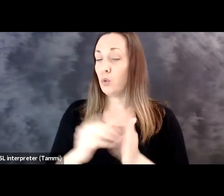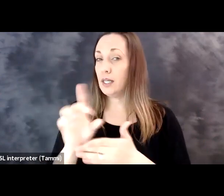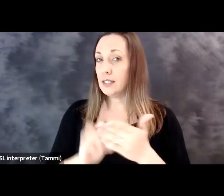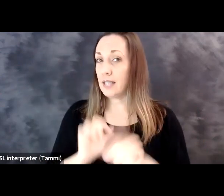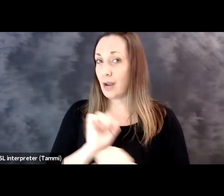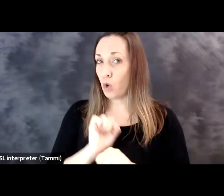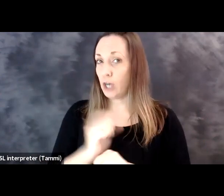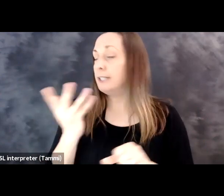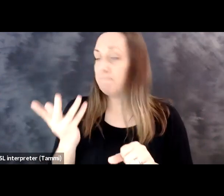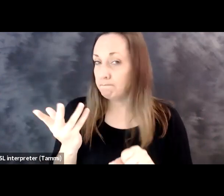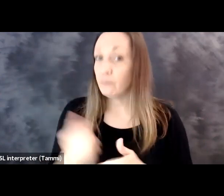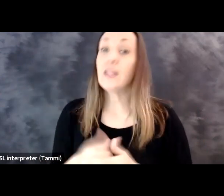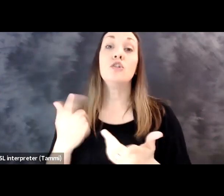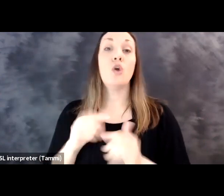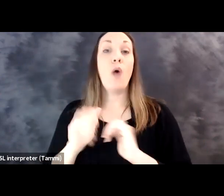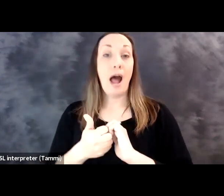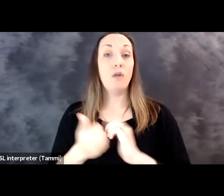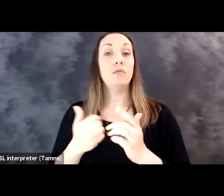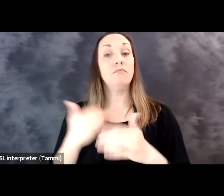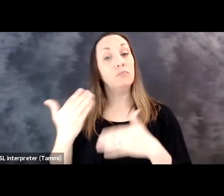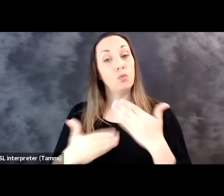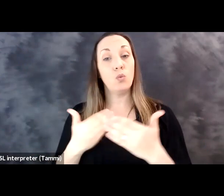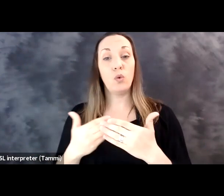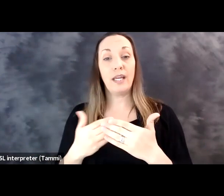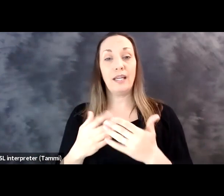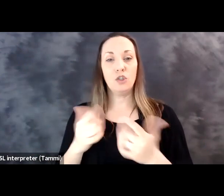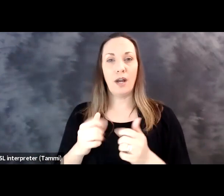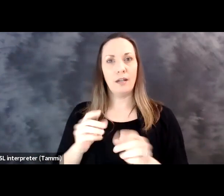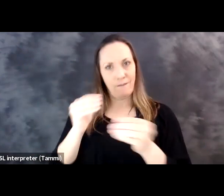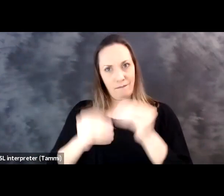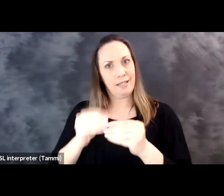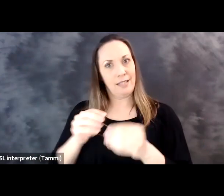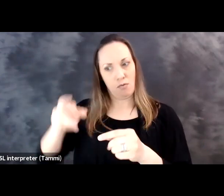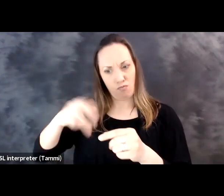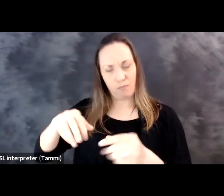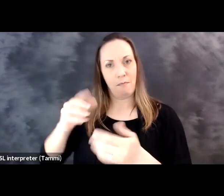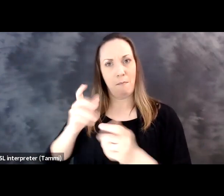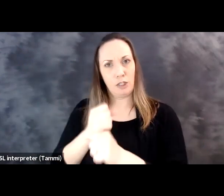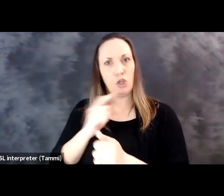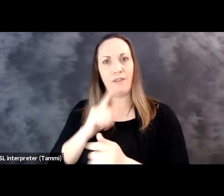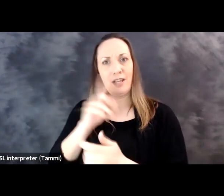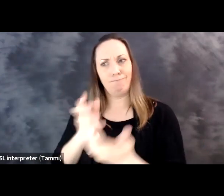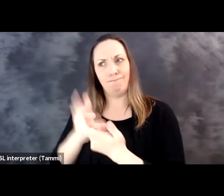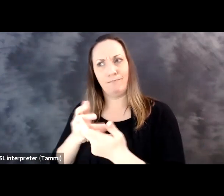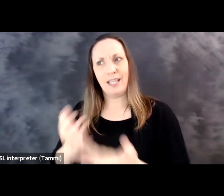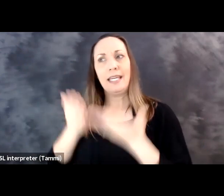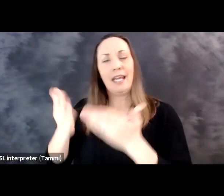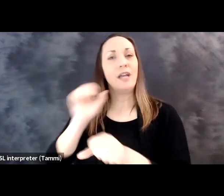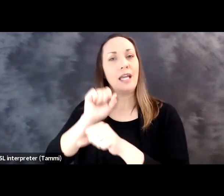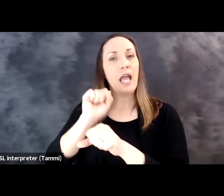what is the future that we can imagine? How would we redesign work? So as we redesign that round peg for that round hole we're suggesting